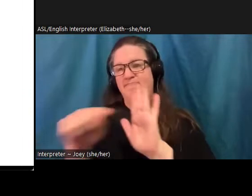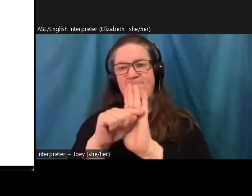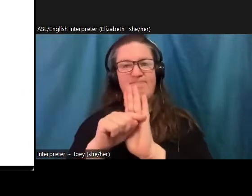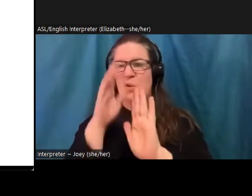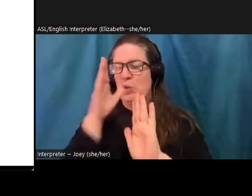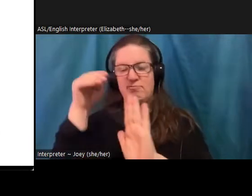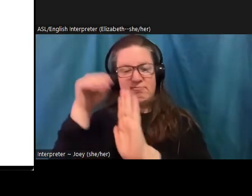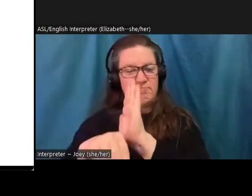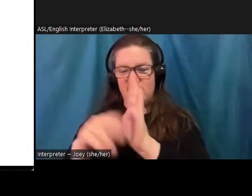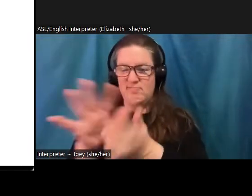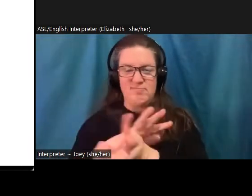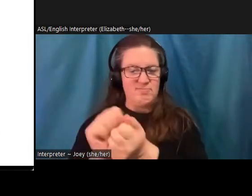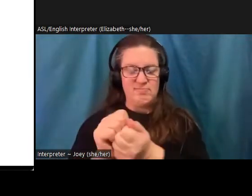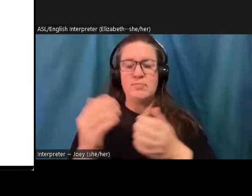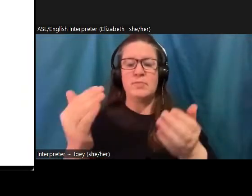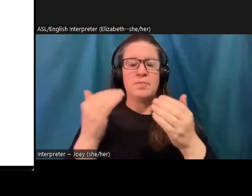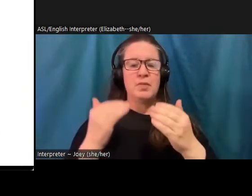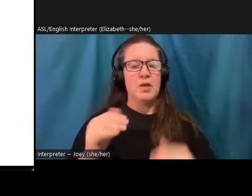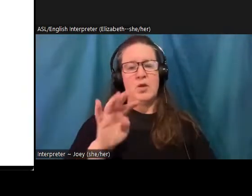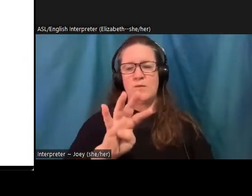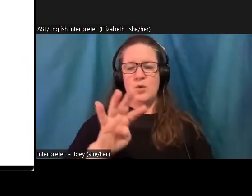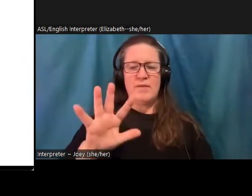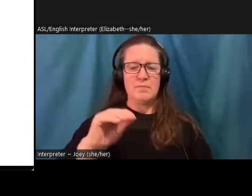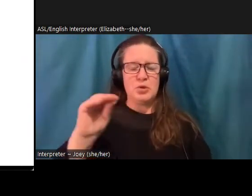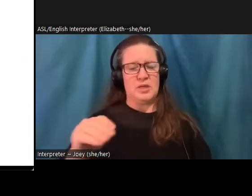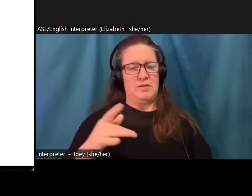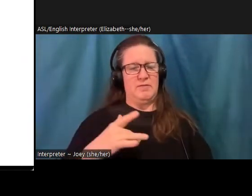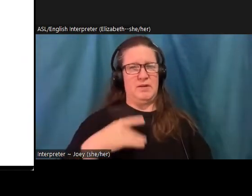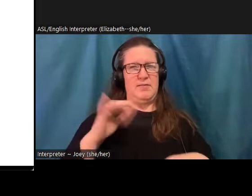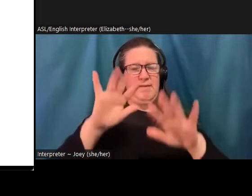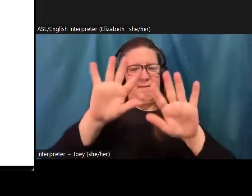like focusing on schoolwork or sleeping, or even just trying to